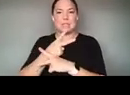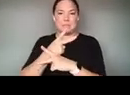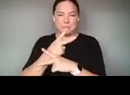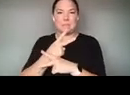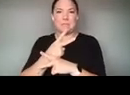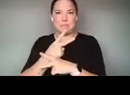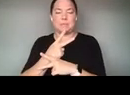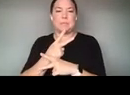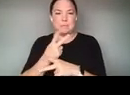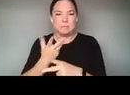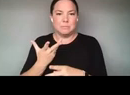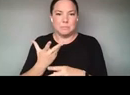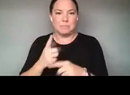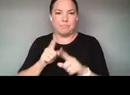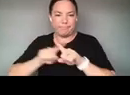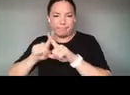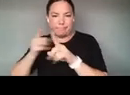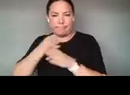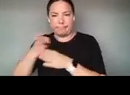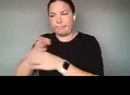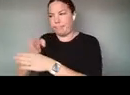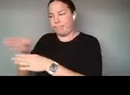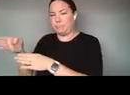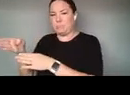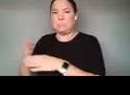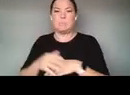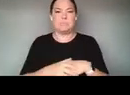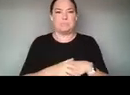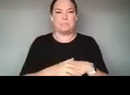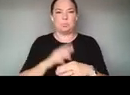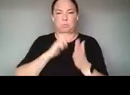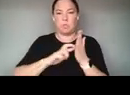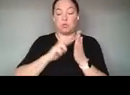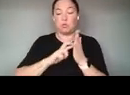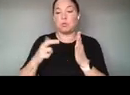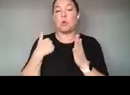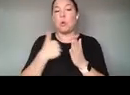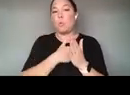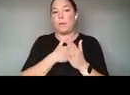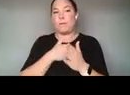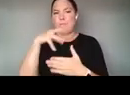AND ONE OF THE THINGS THAT WE'VE BEEN PARTICULARLY INVOLVED WITH FOR SOME TIME HAS BEEN THE SUPPORT